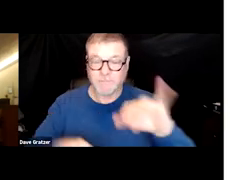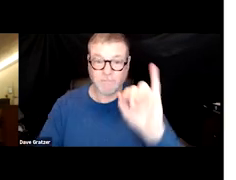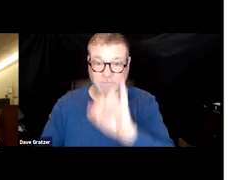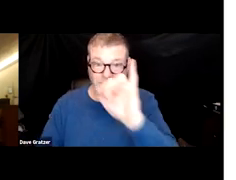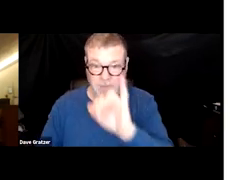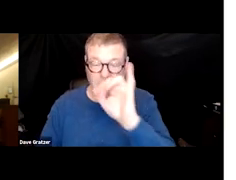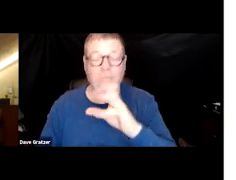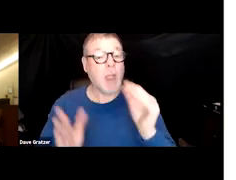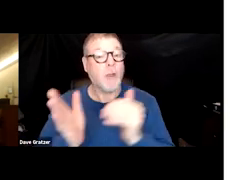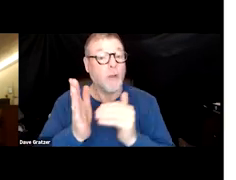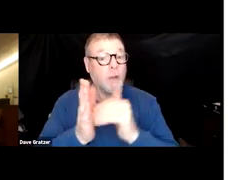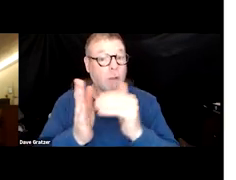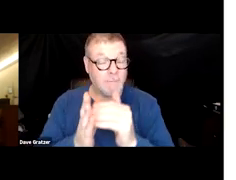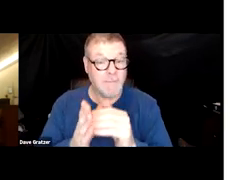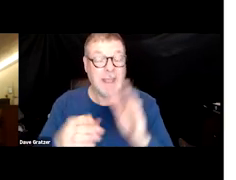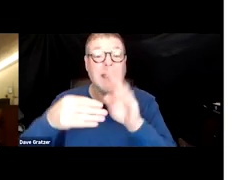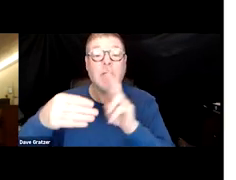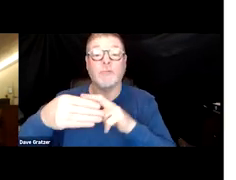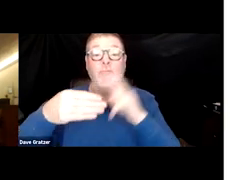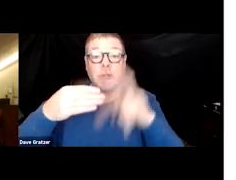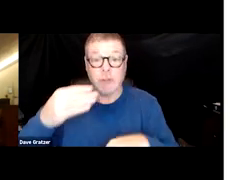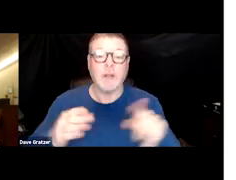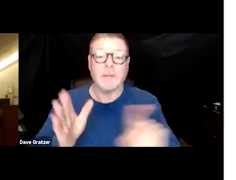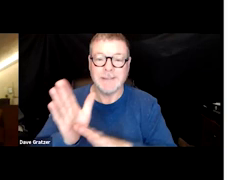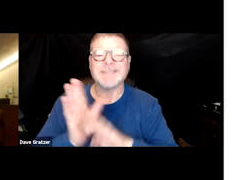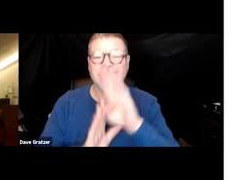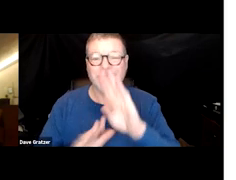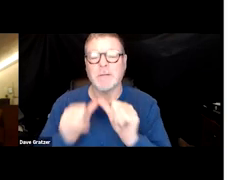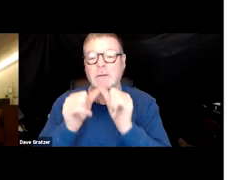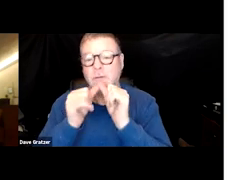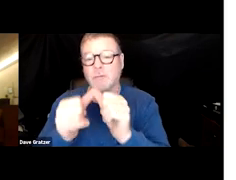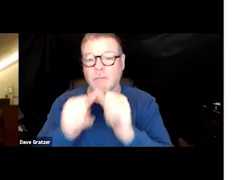and quite often as a consequence, they developed this chronic fatigue syndrome.